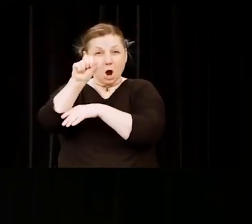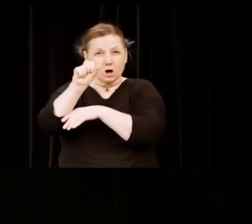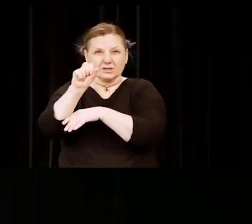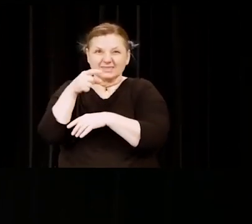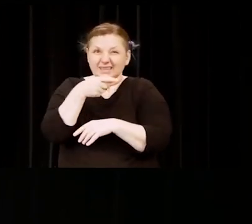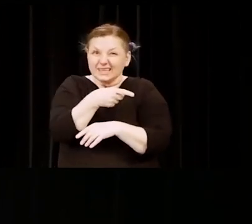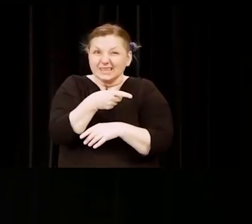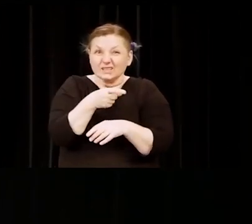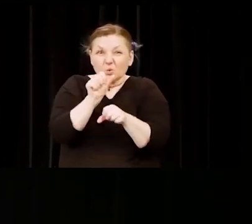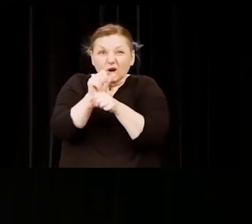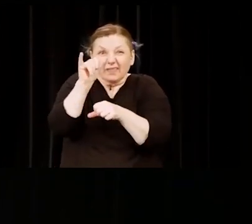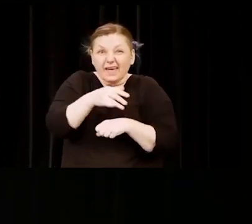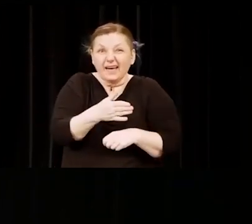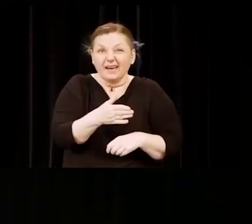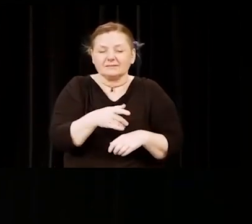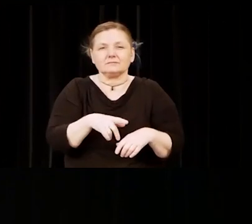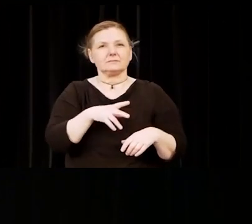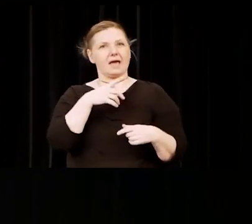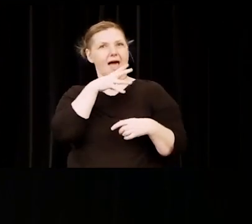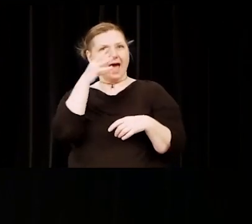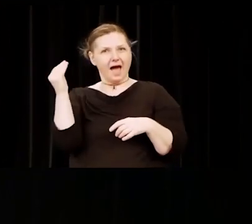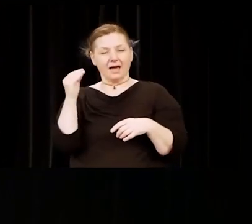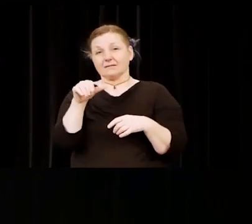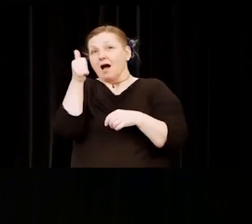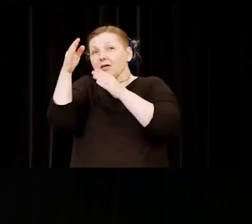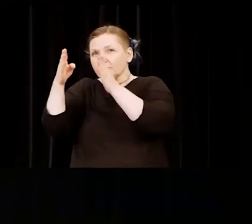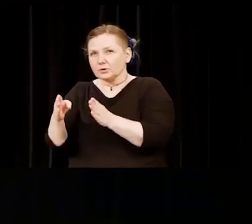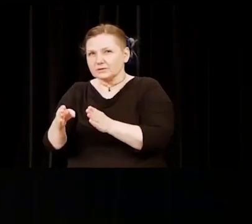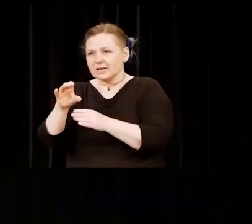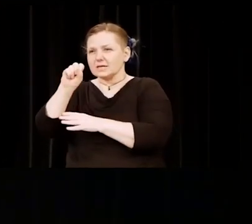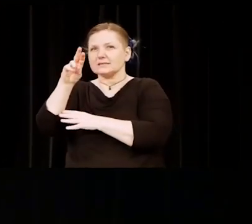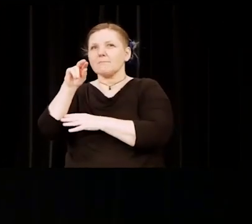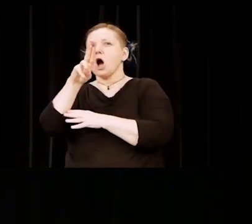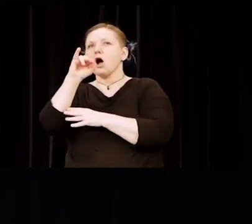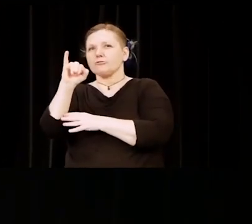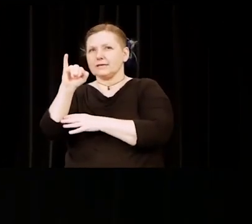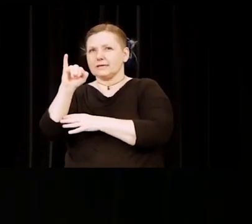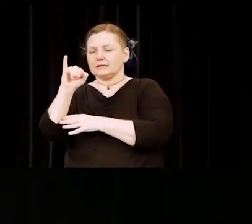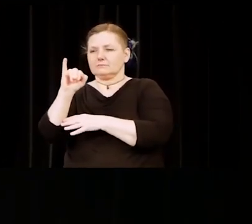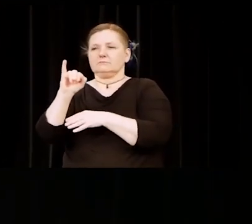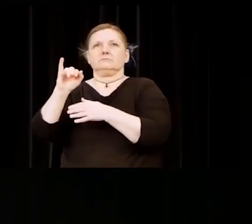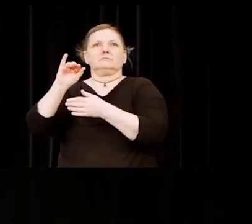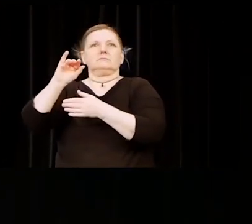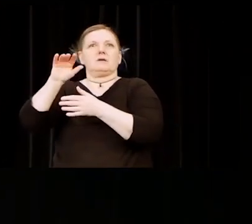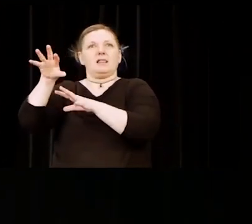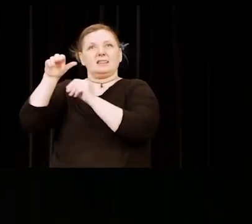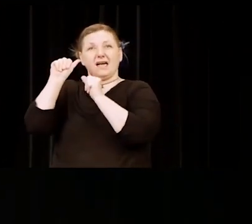left school in the eighth grade. In her thirties, Samary's reintroduction to school